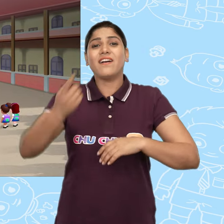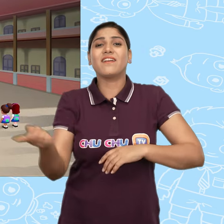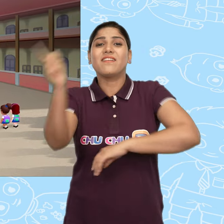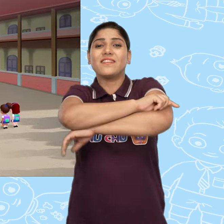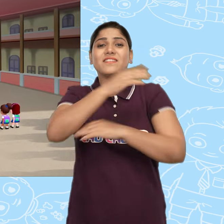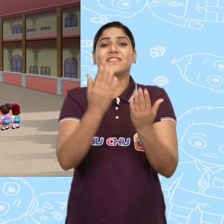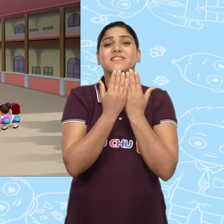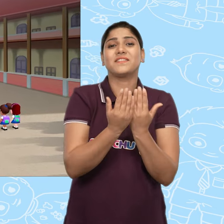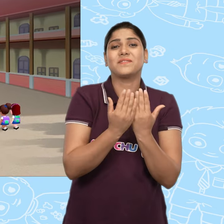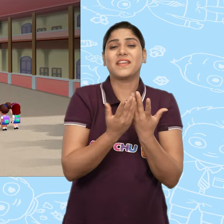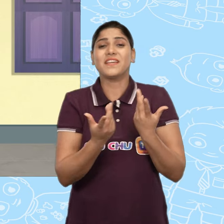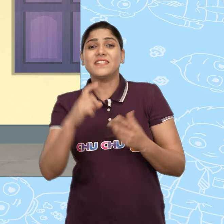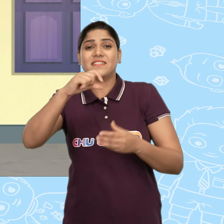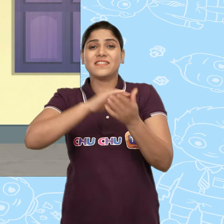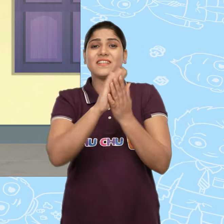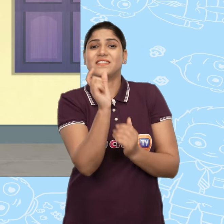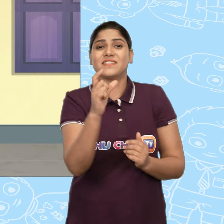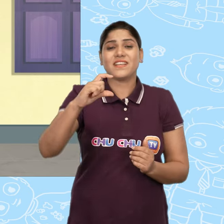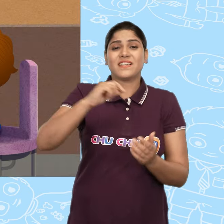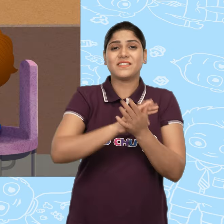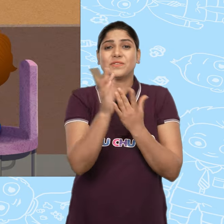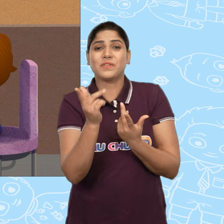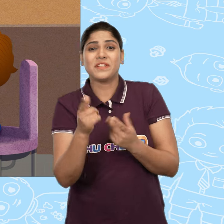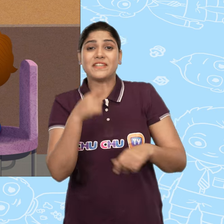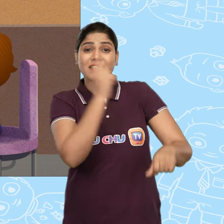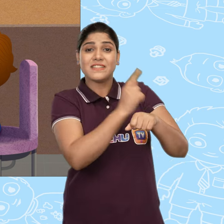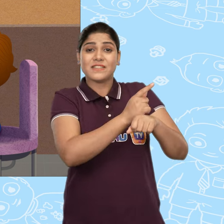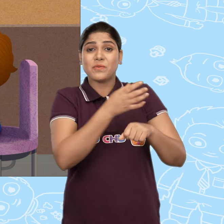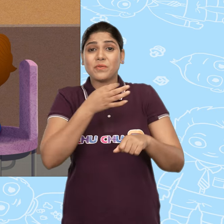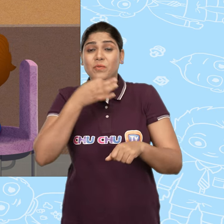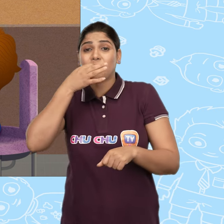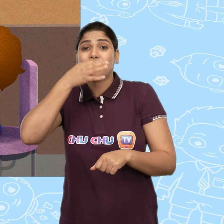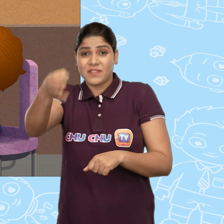The next day at school, ChuChu told Miss Dorothy about the rabbit.